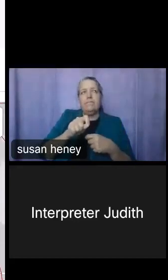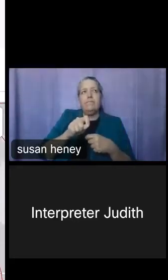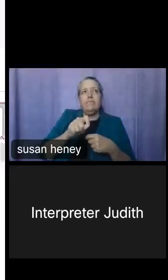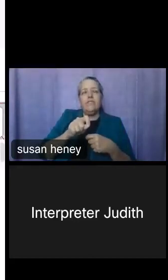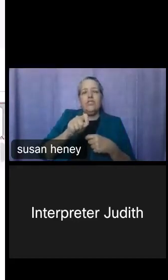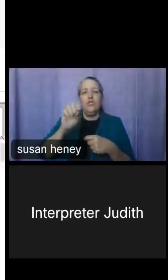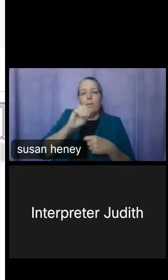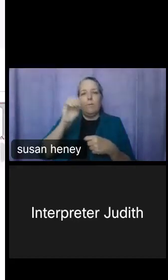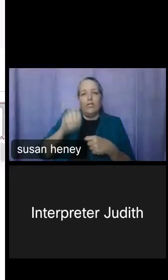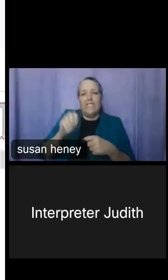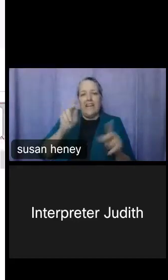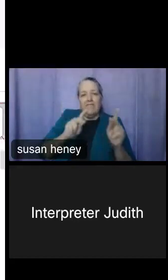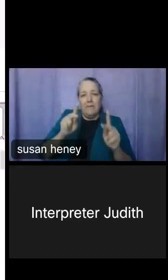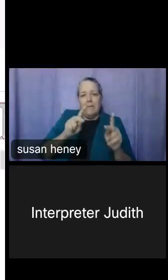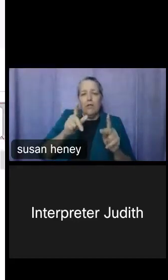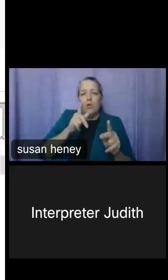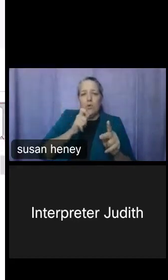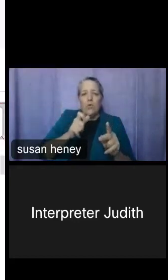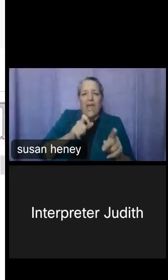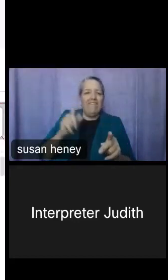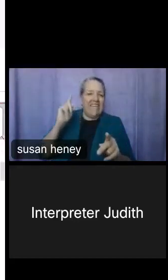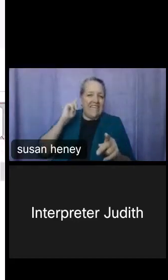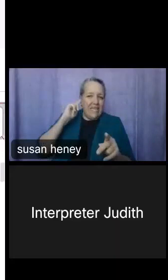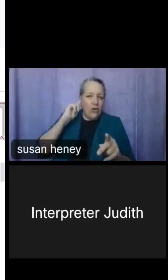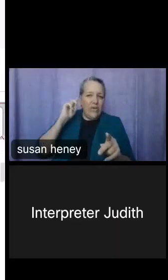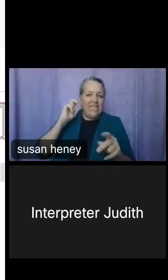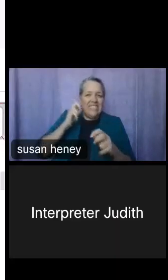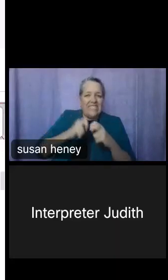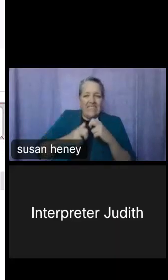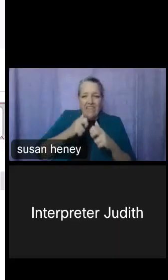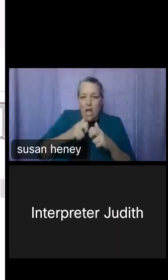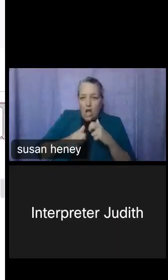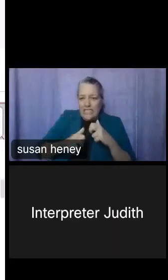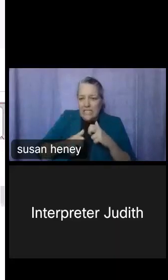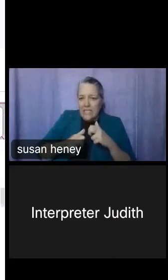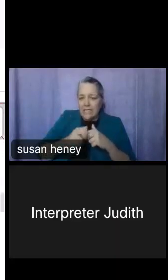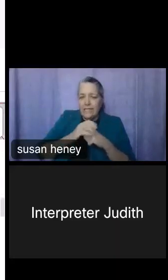people with a hearing difficulty. So I'm going to scroll back down to the percent.